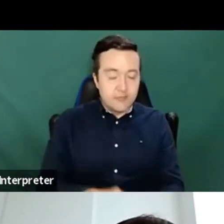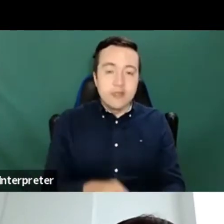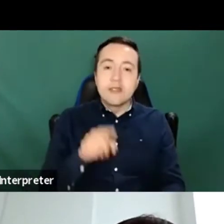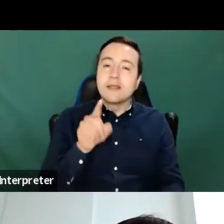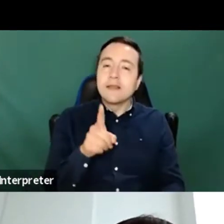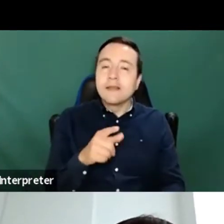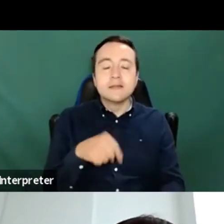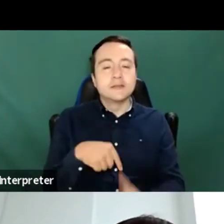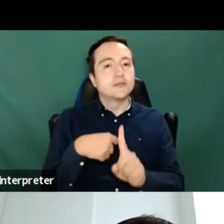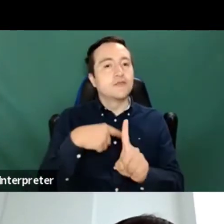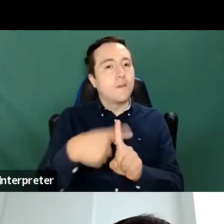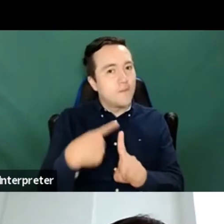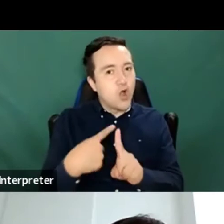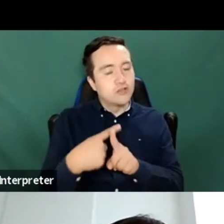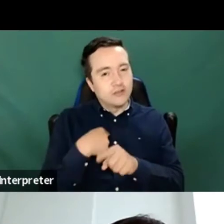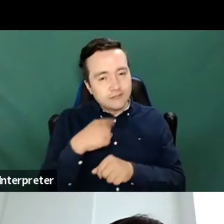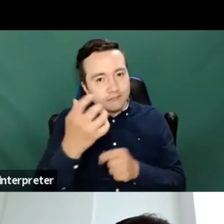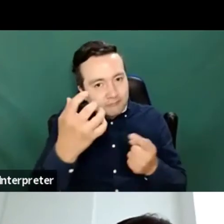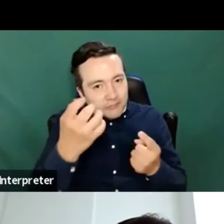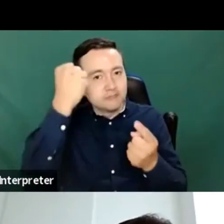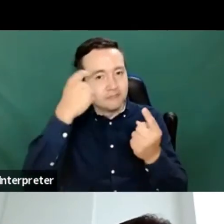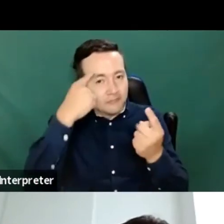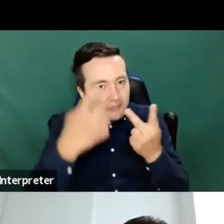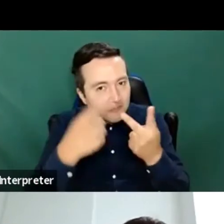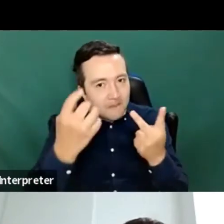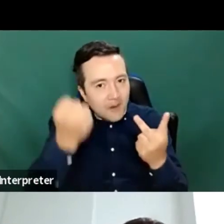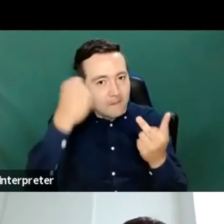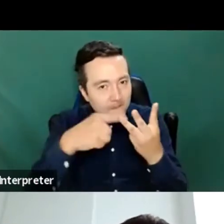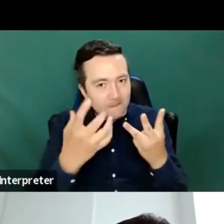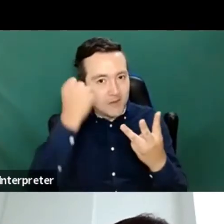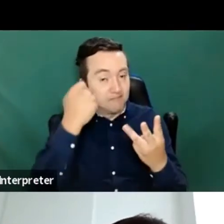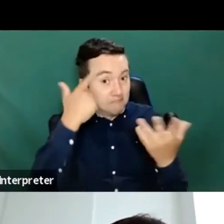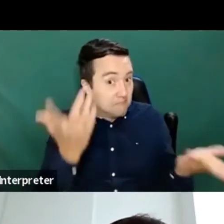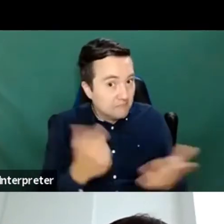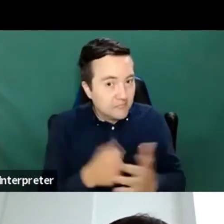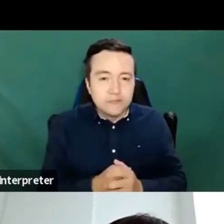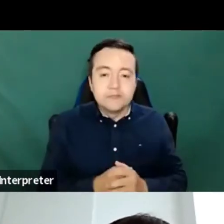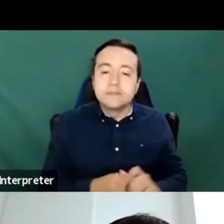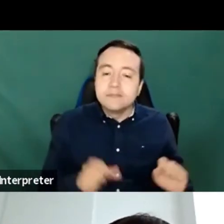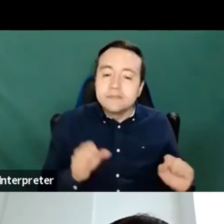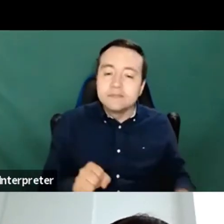positive sides or or do you kind of recognize this from from the discussions with